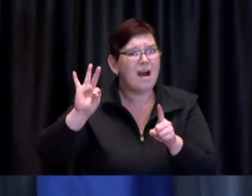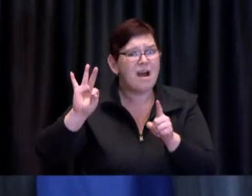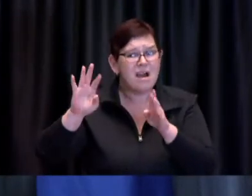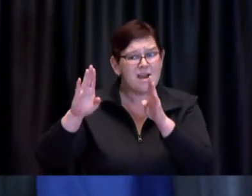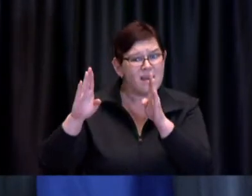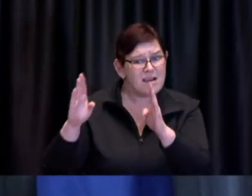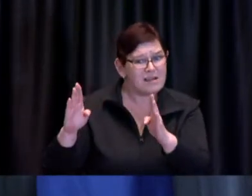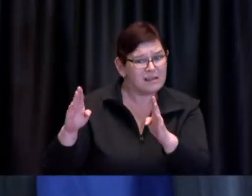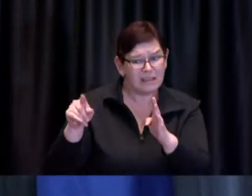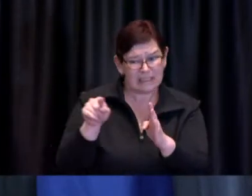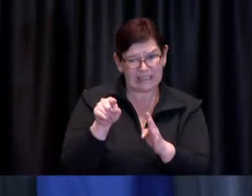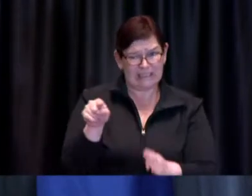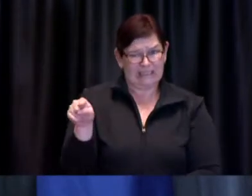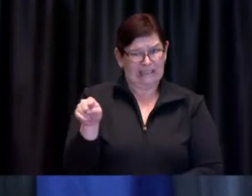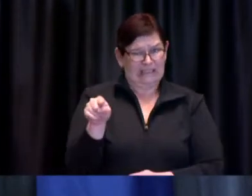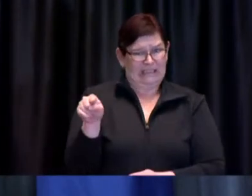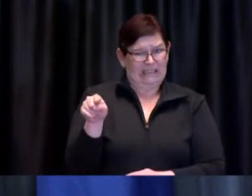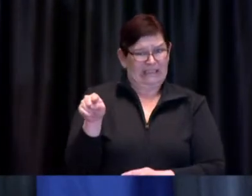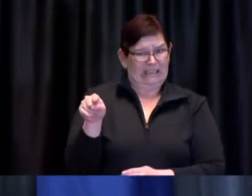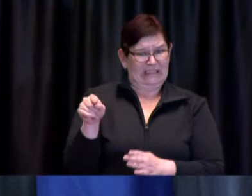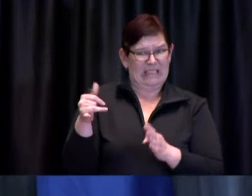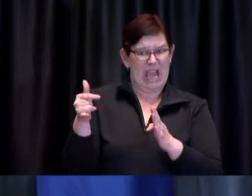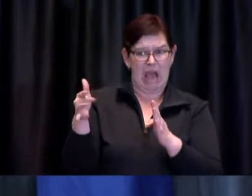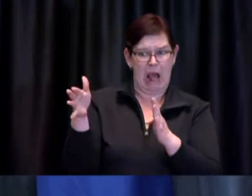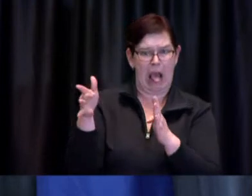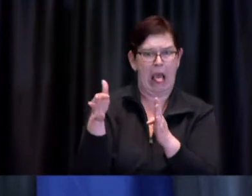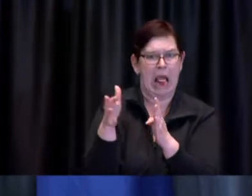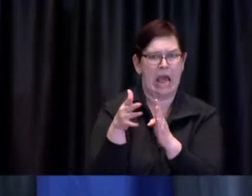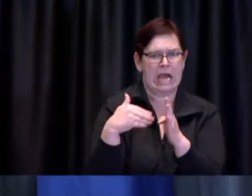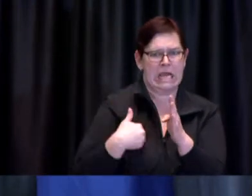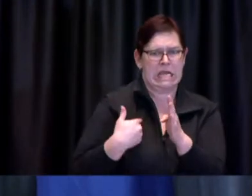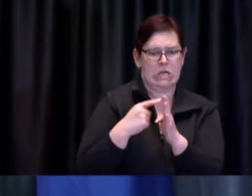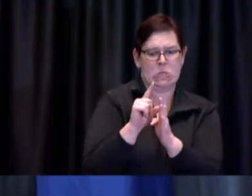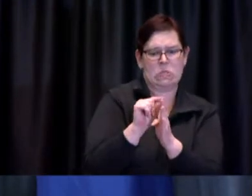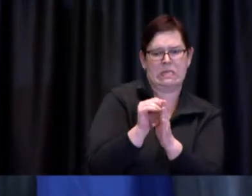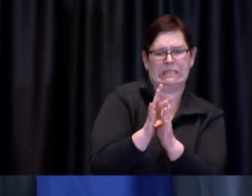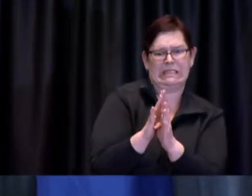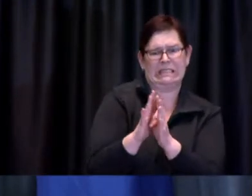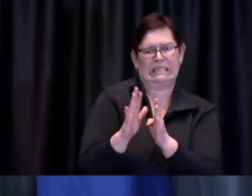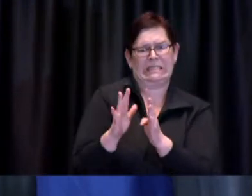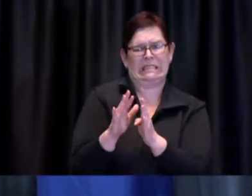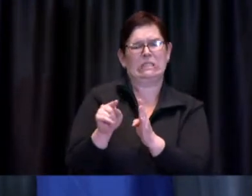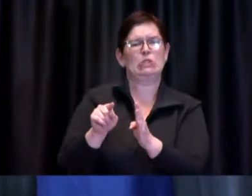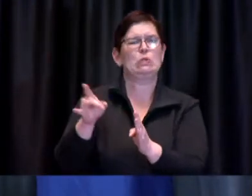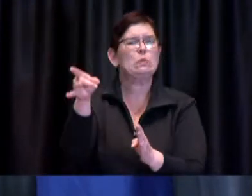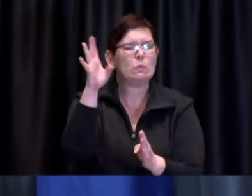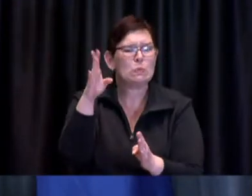in the younger half of that demographic we have also as of late seen more cases